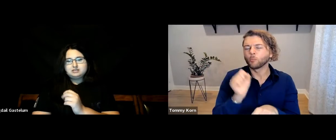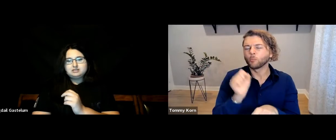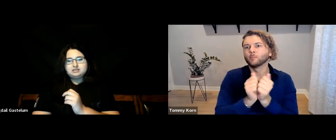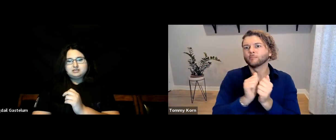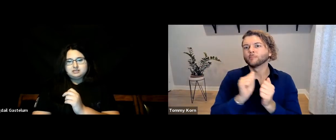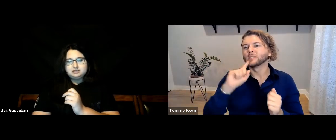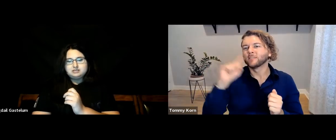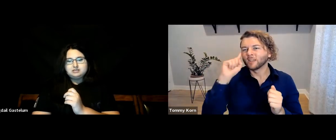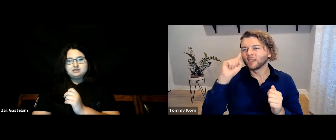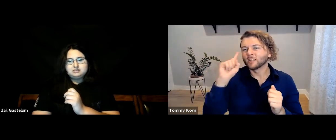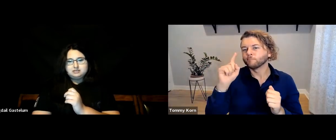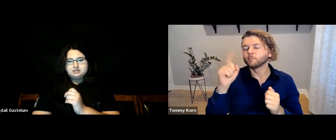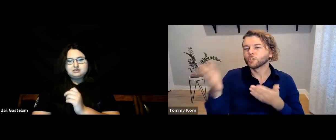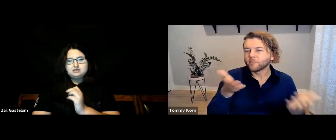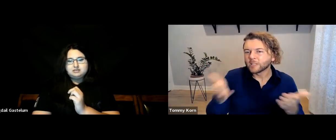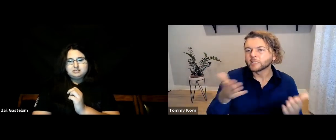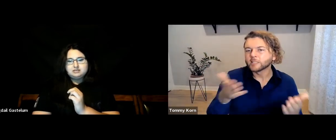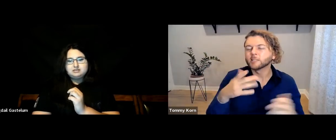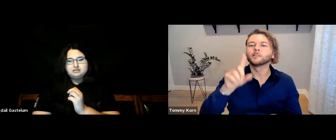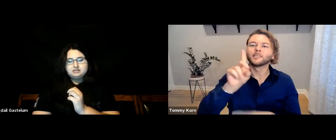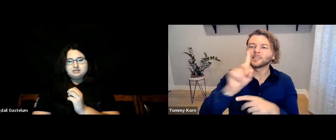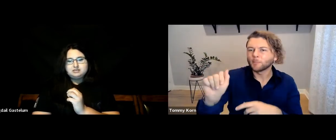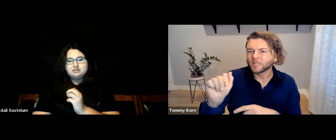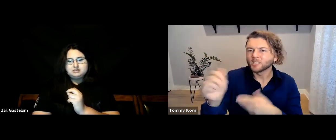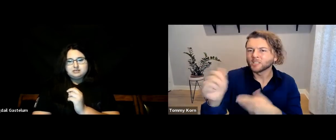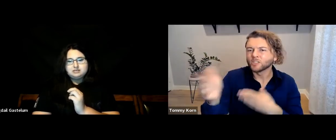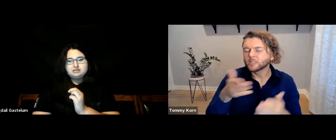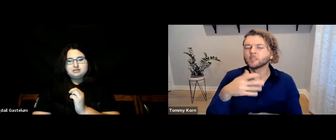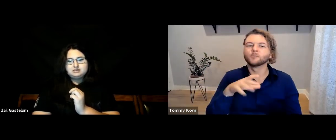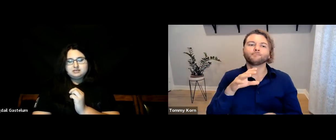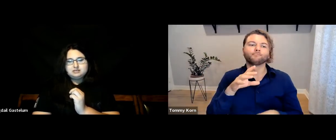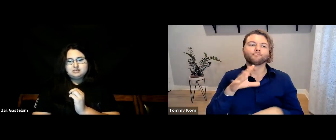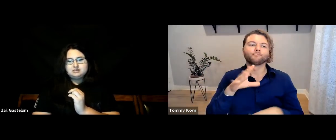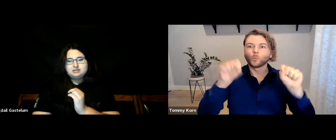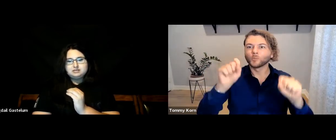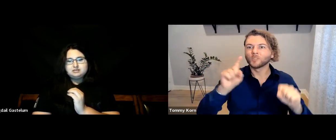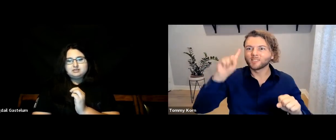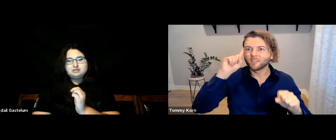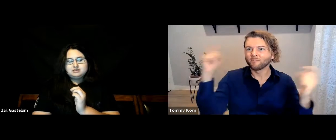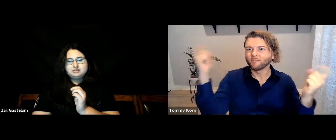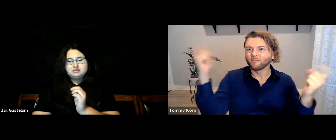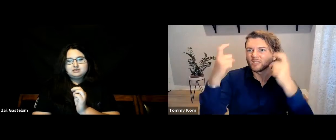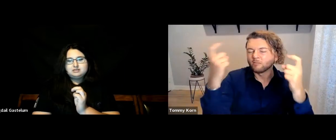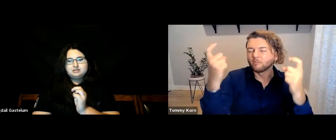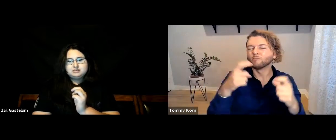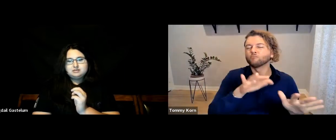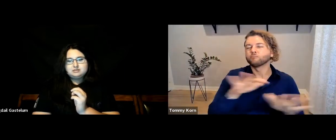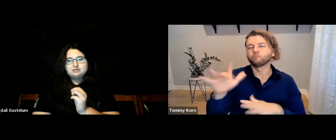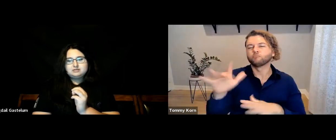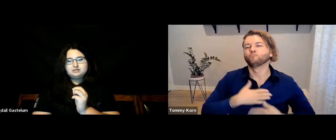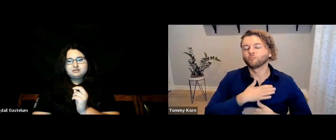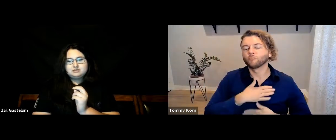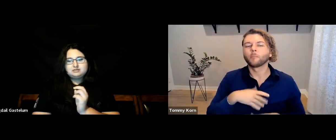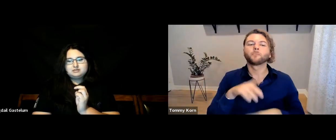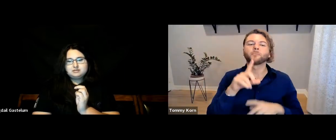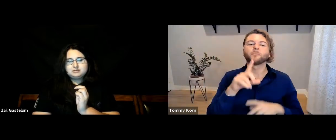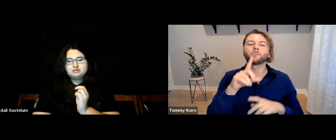with Deaf and Disabilities Services. We hosted Deaf festivals and other things-- I really enjoyed it.